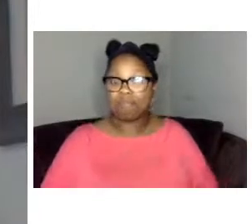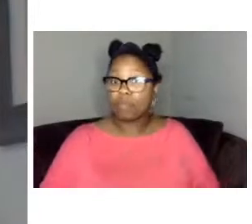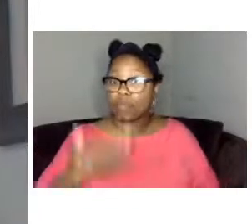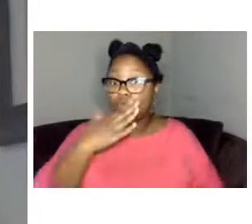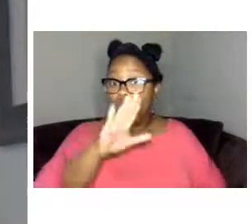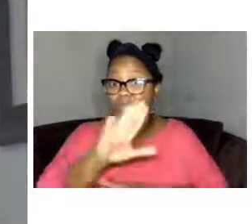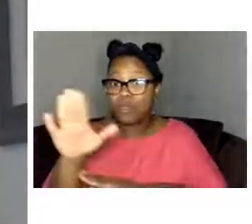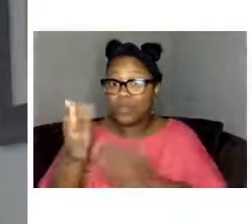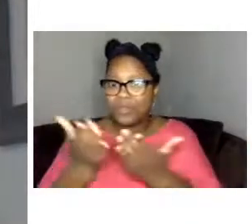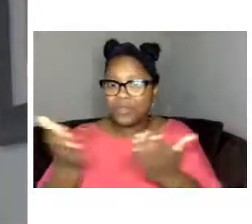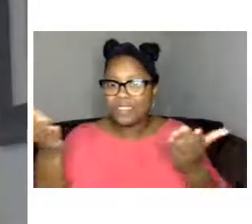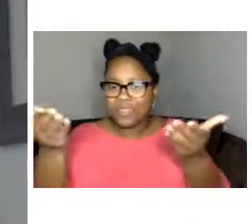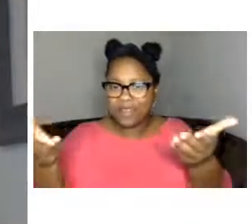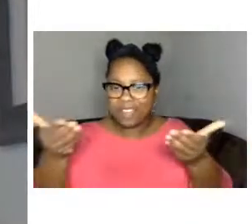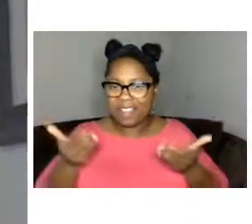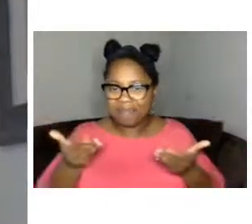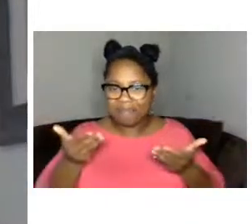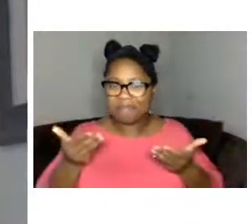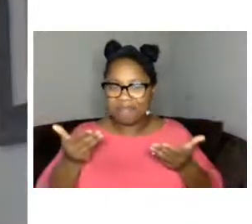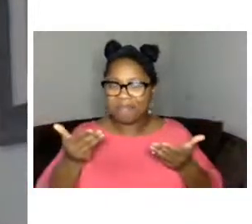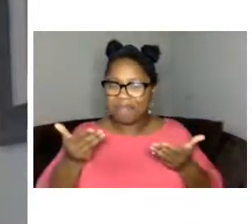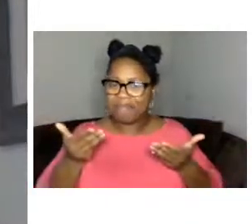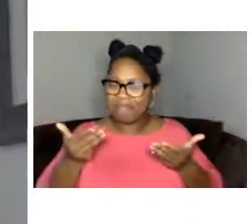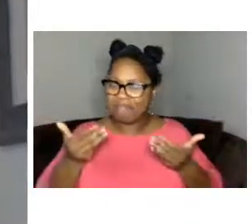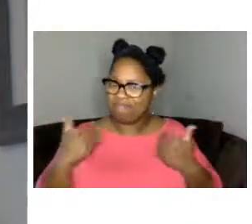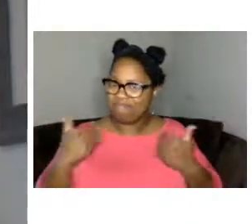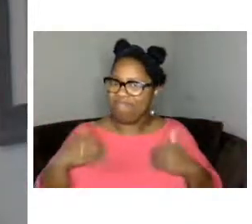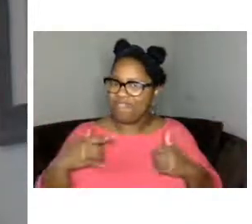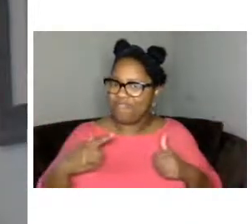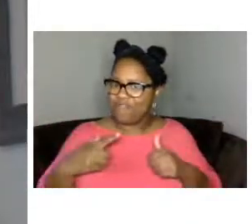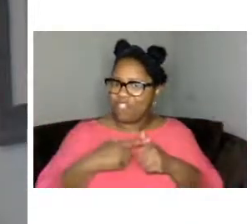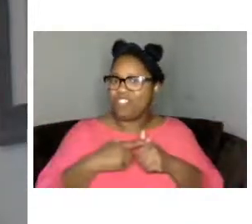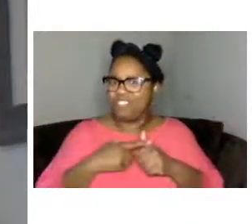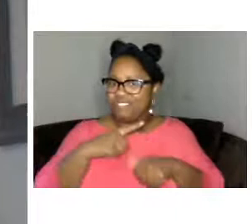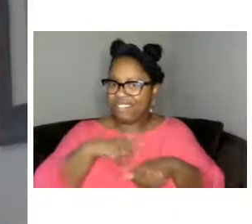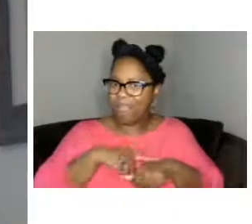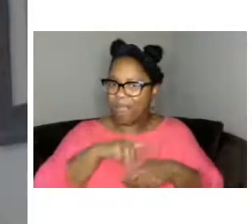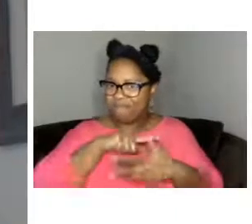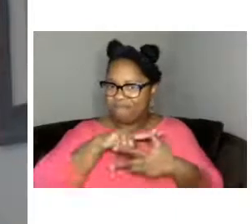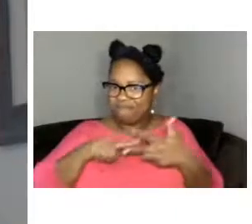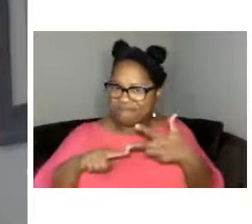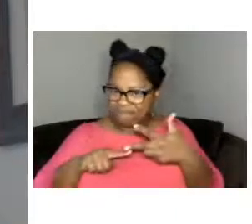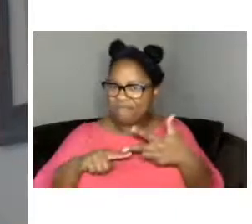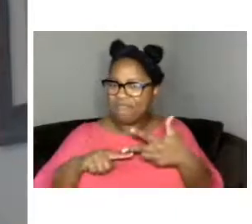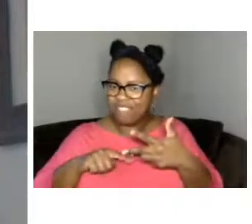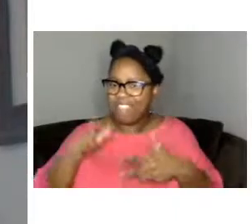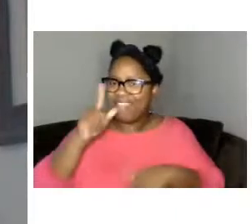welcome to the first of a three-part lunchtime series it's more than history